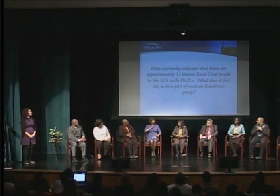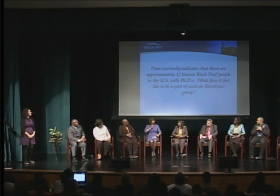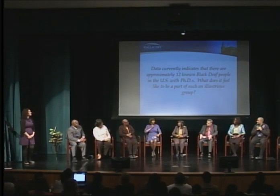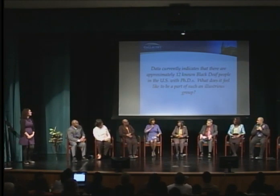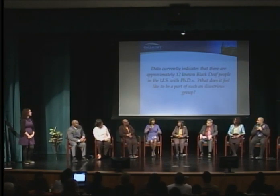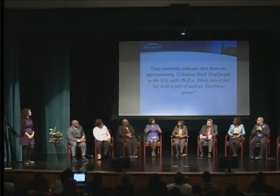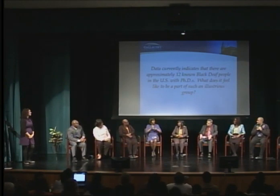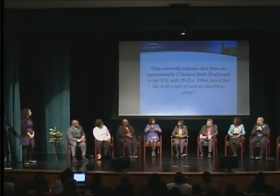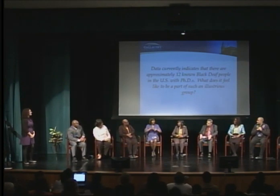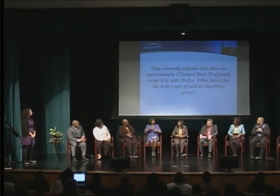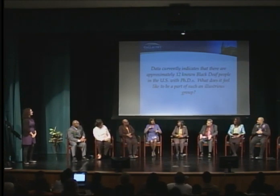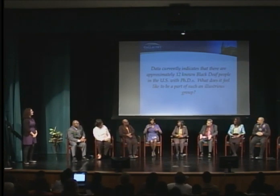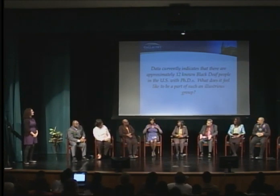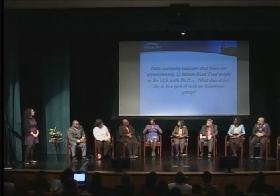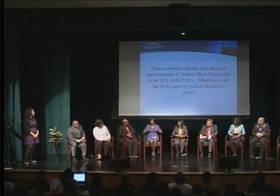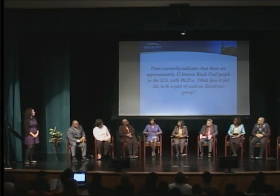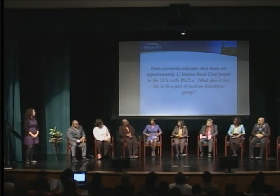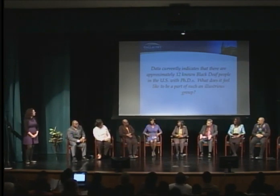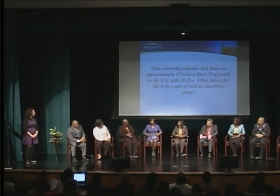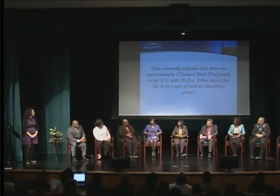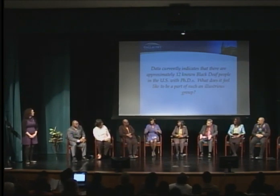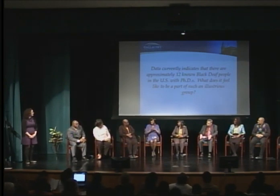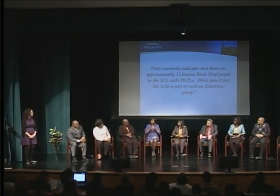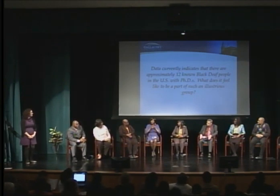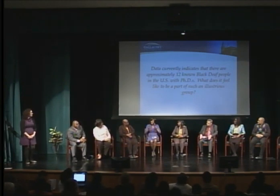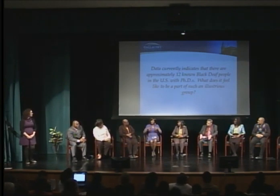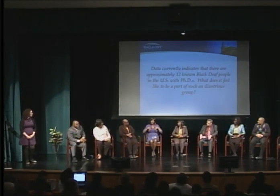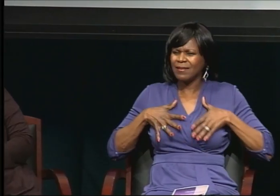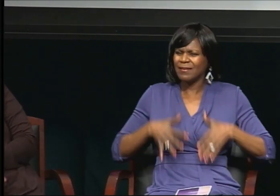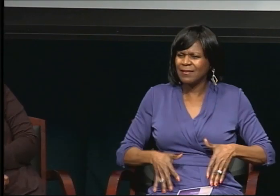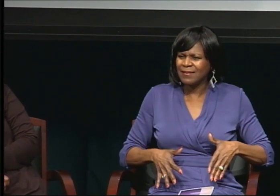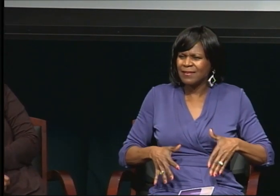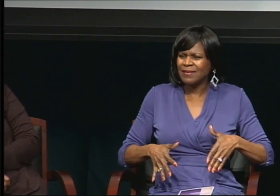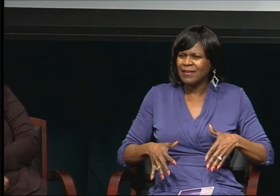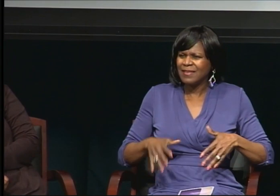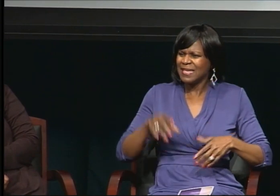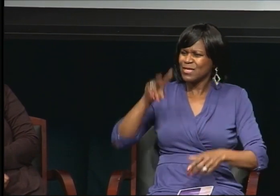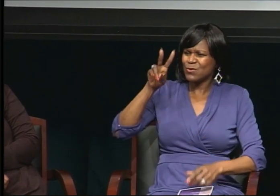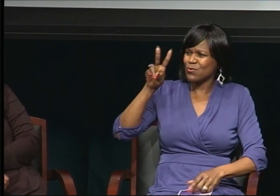It's 2012 and we have a total of 12